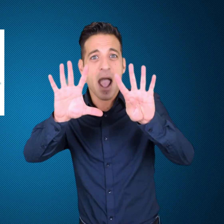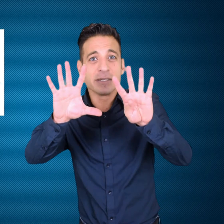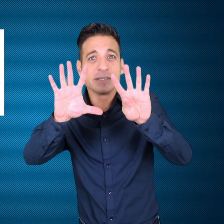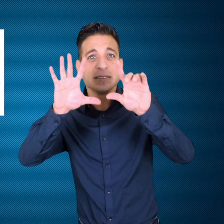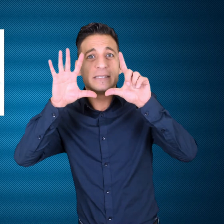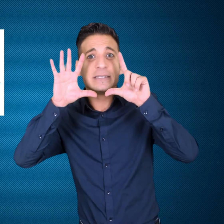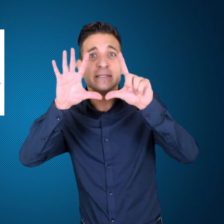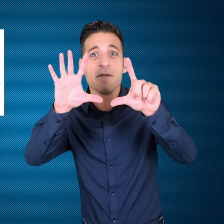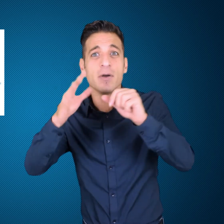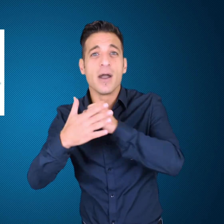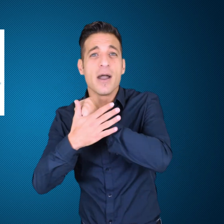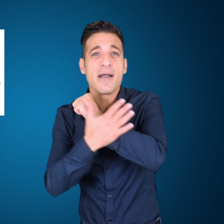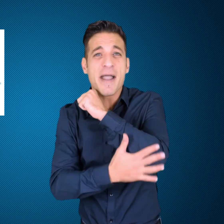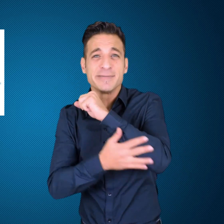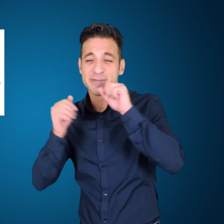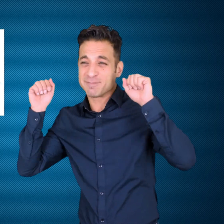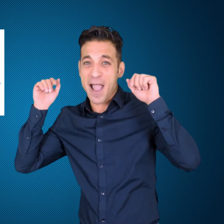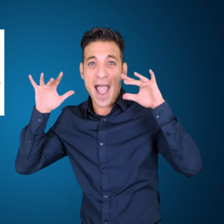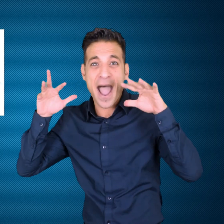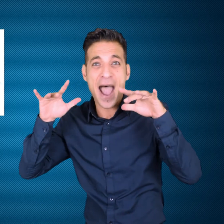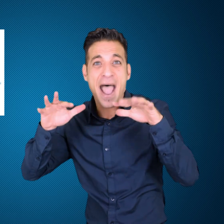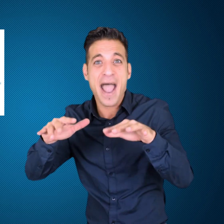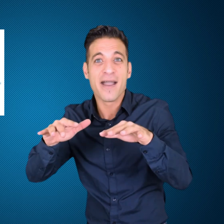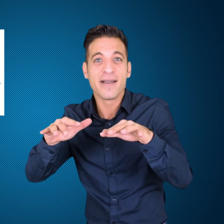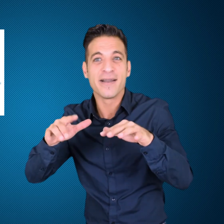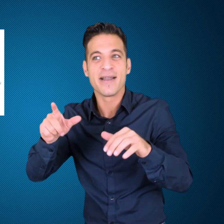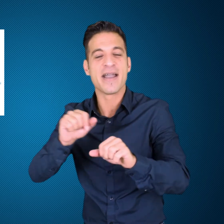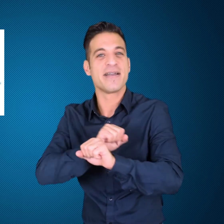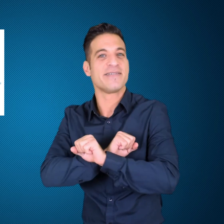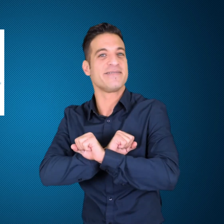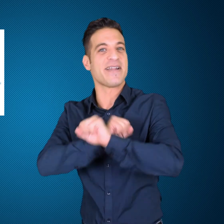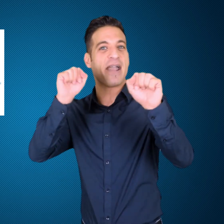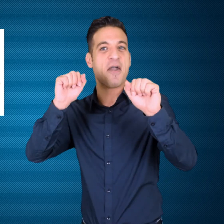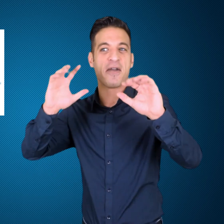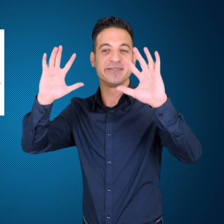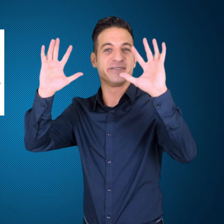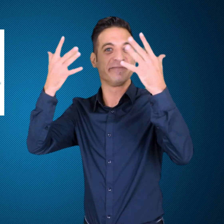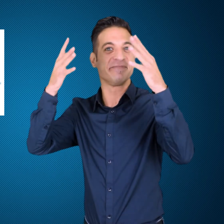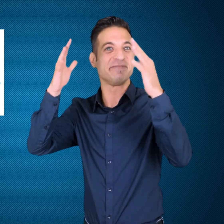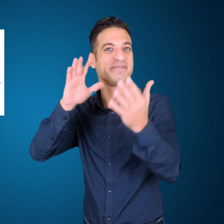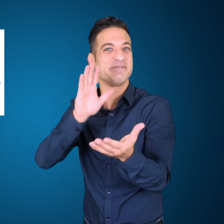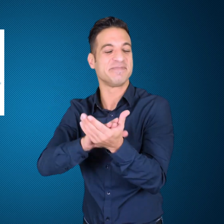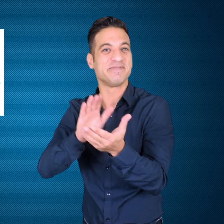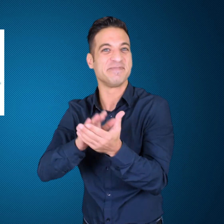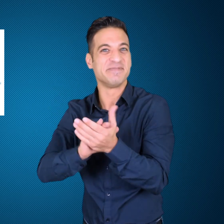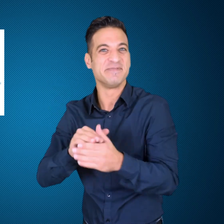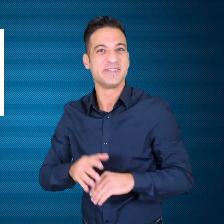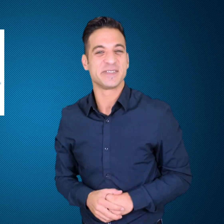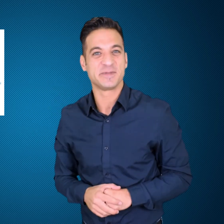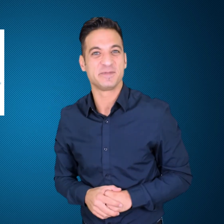Ninety seven Countries! It also set a record as well!